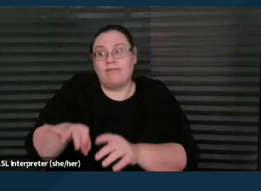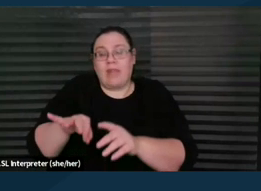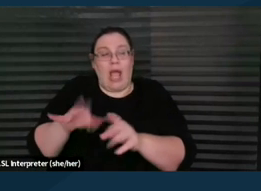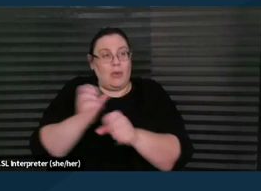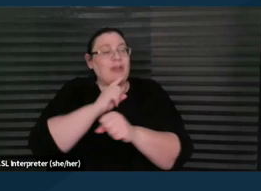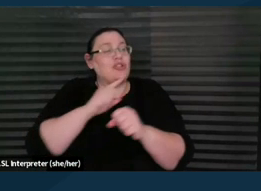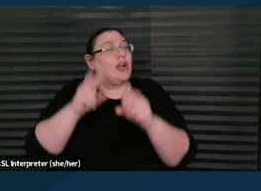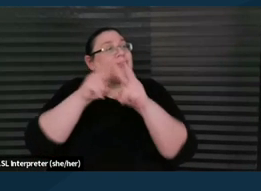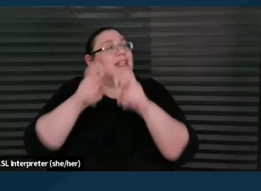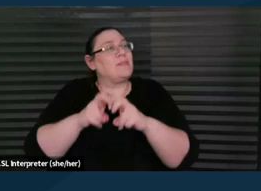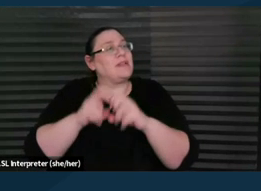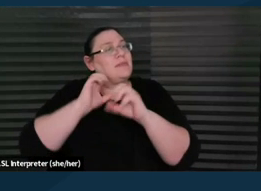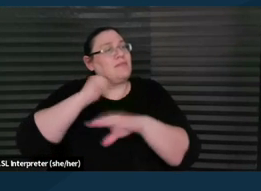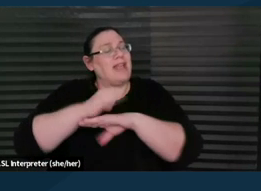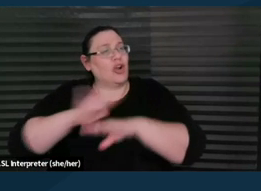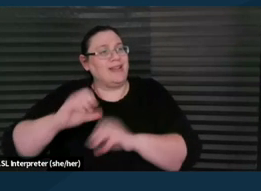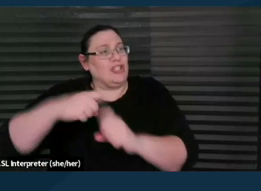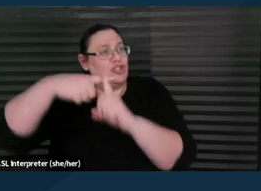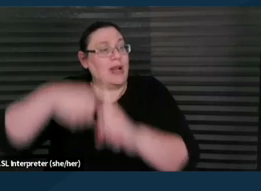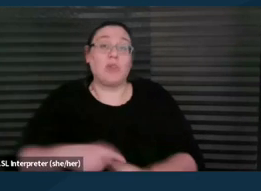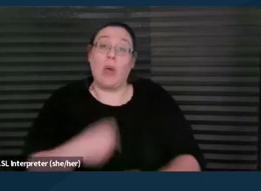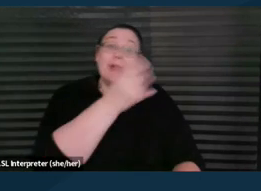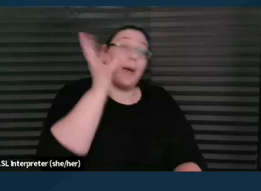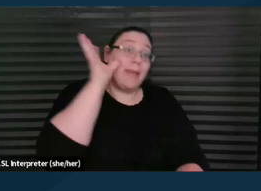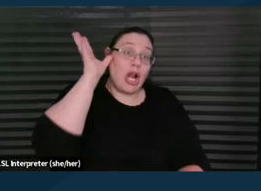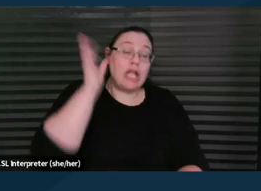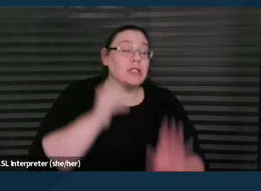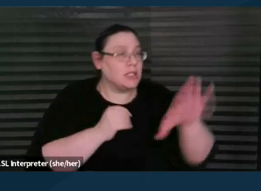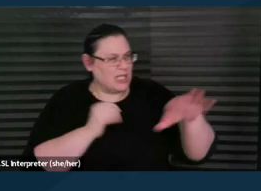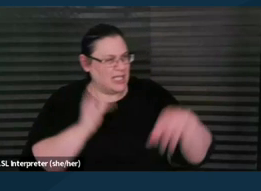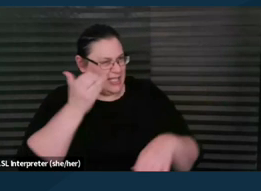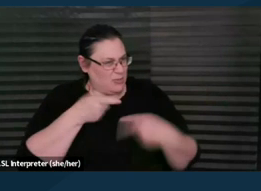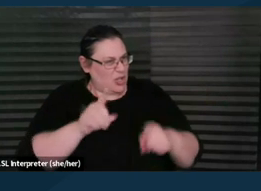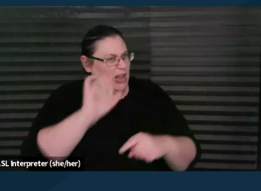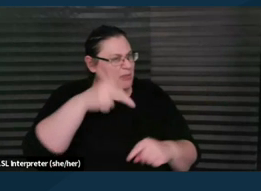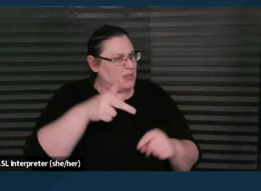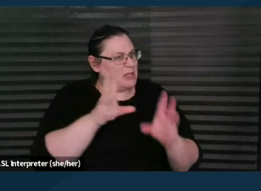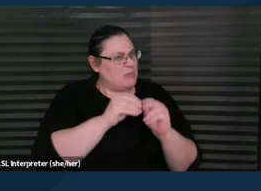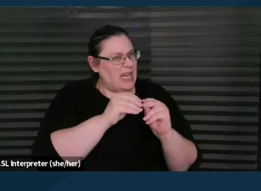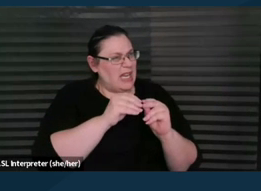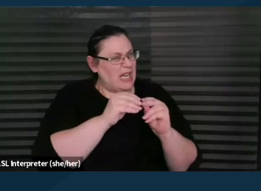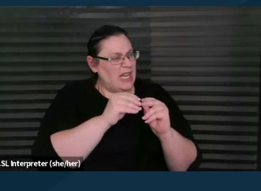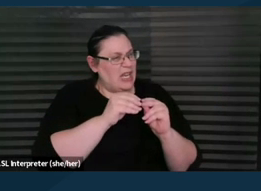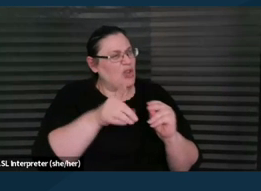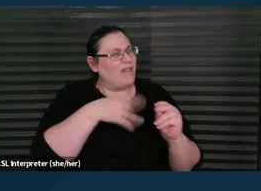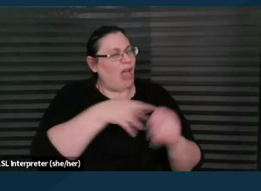And so I will tell parents like, you know, it sounds like one of the things that you really felt in the IEP meeting and that really disempowered you is